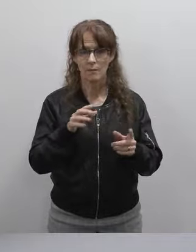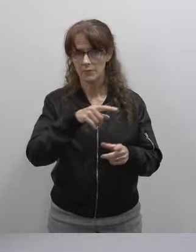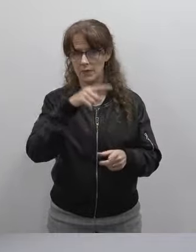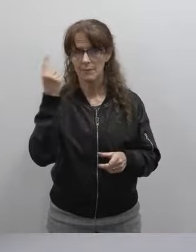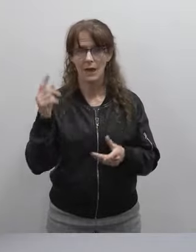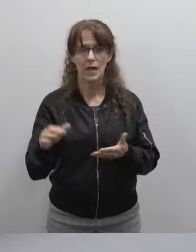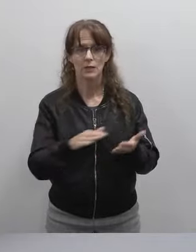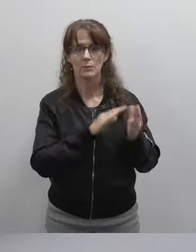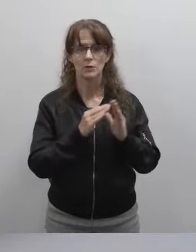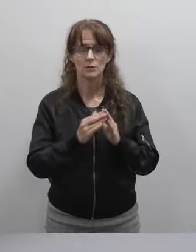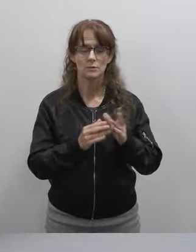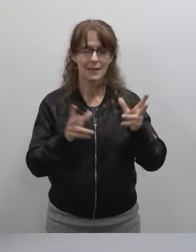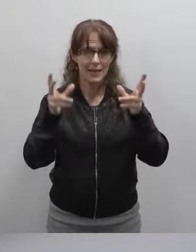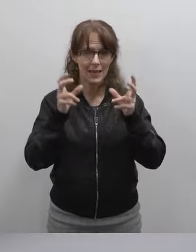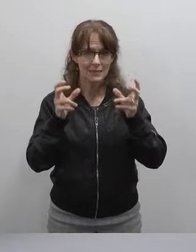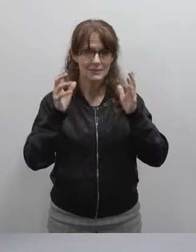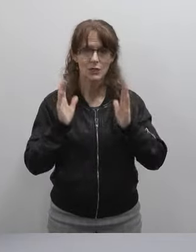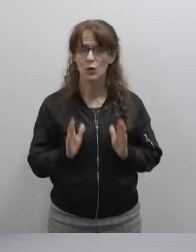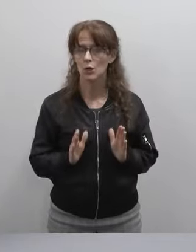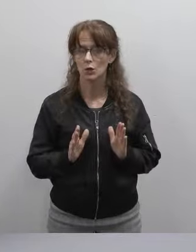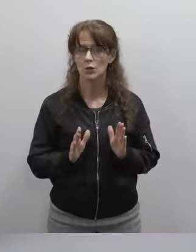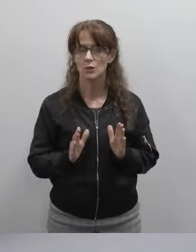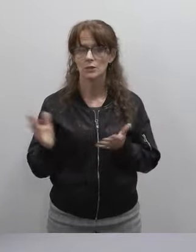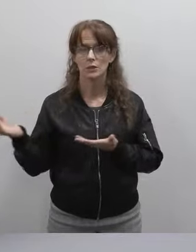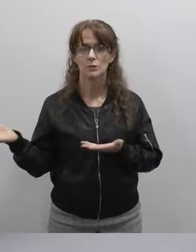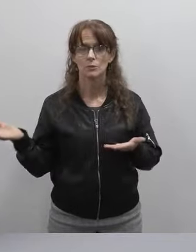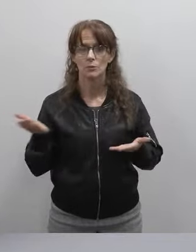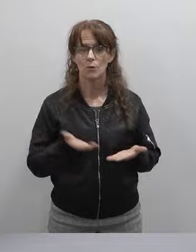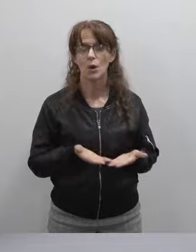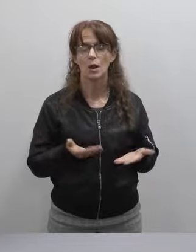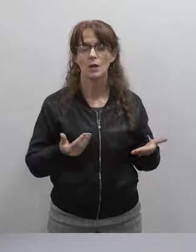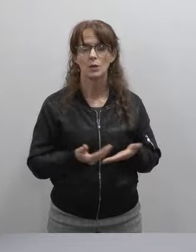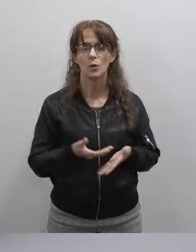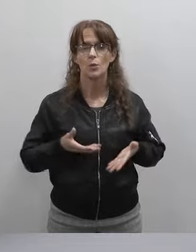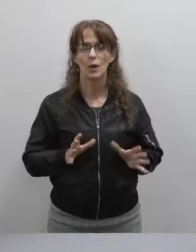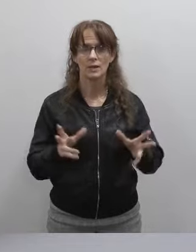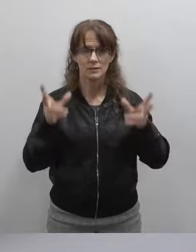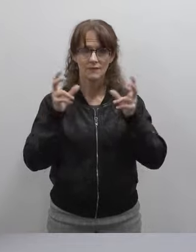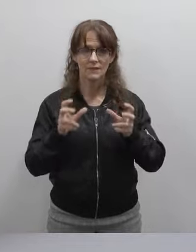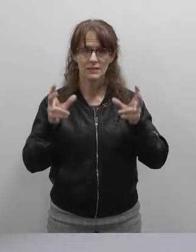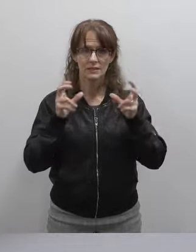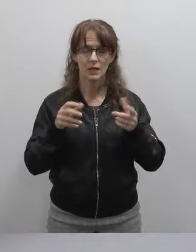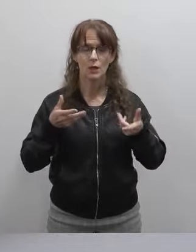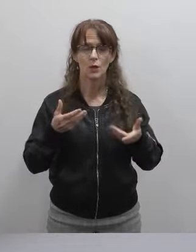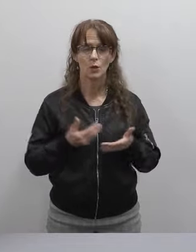to be listeners, and to bring forth new ways of listening and new ways of hearing,